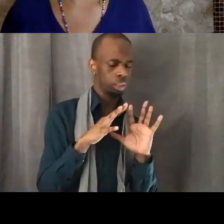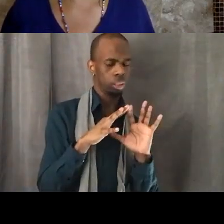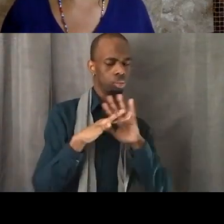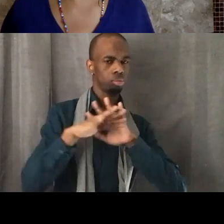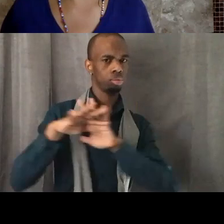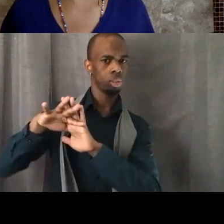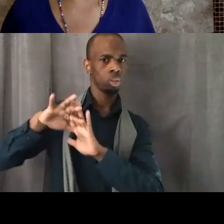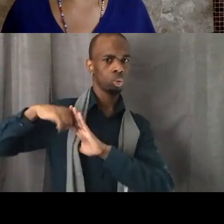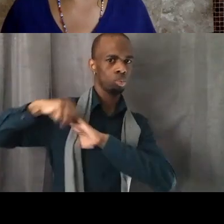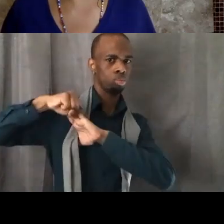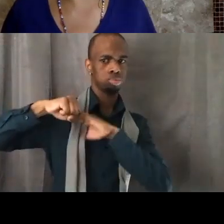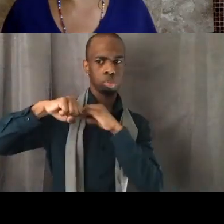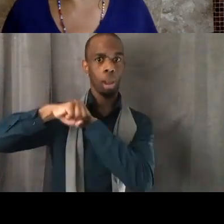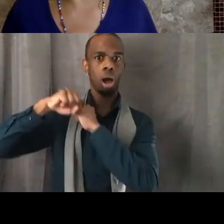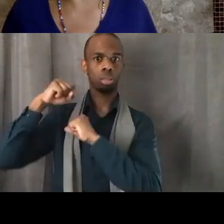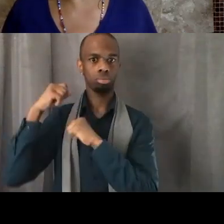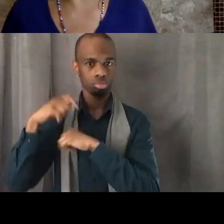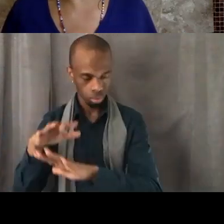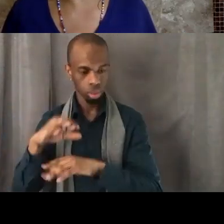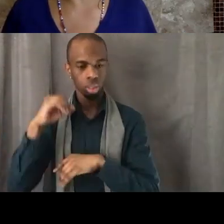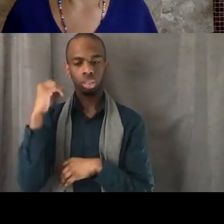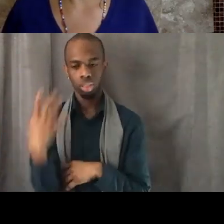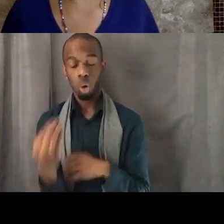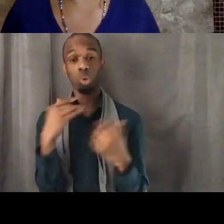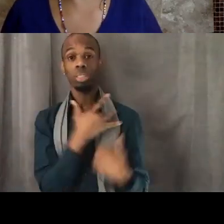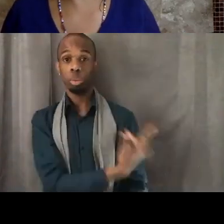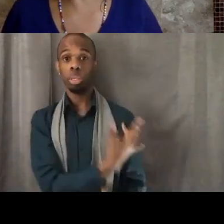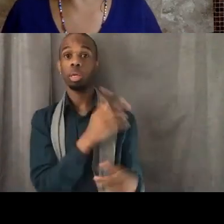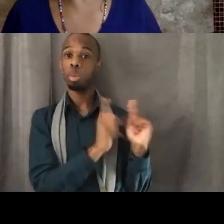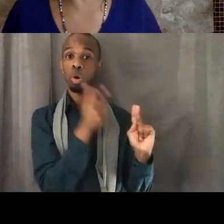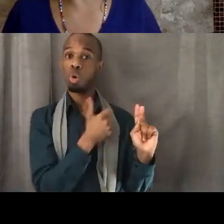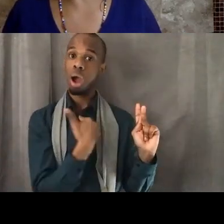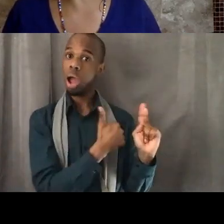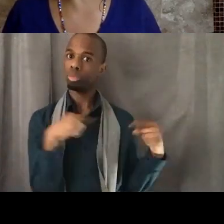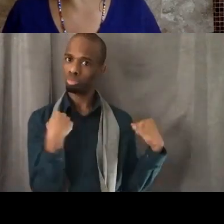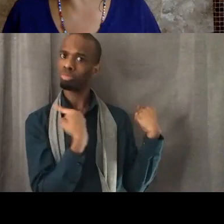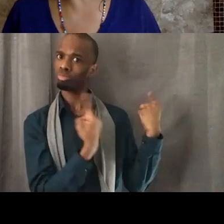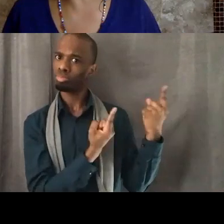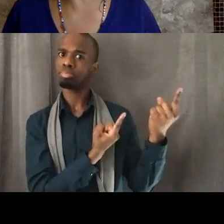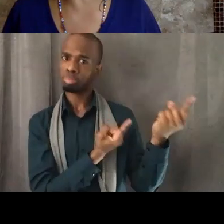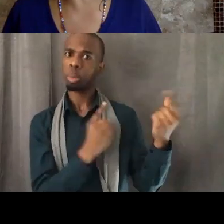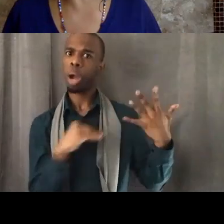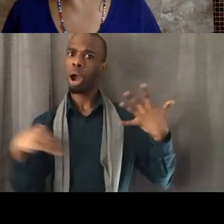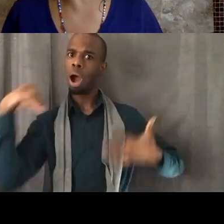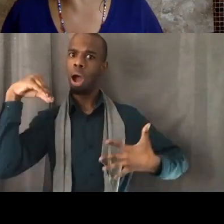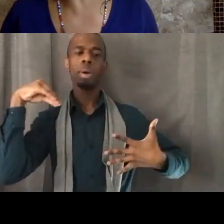who I normally would prioritize, "This is a holiday weekend and can we just pause this